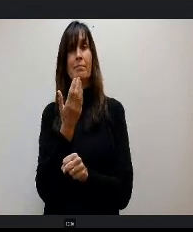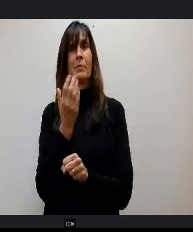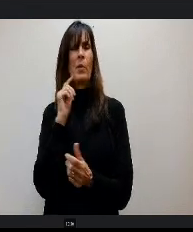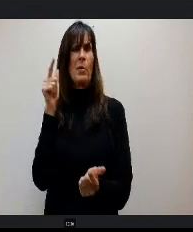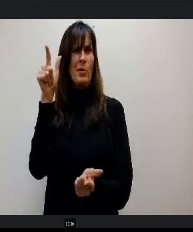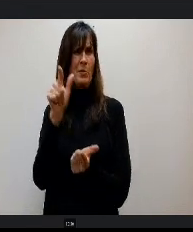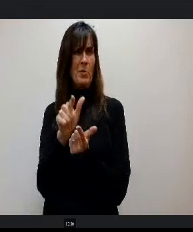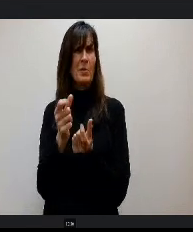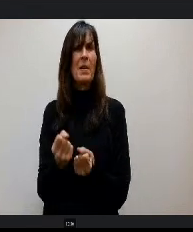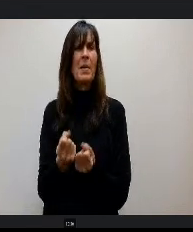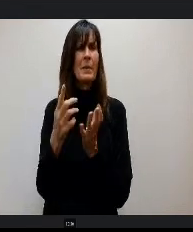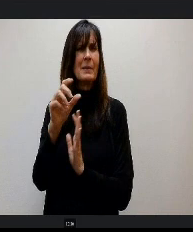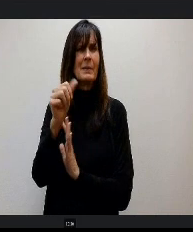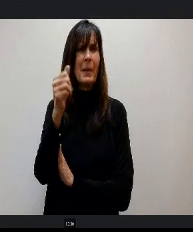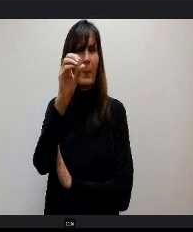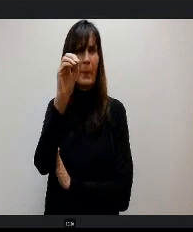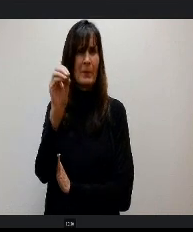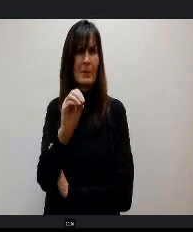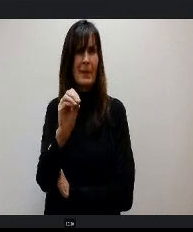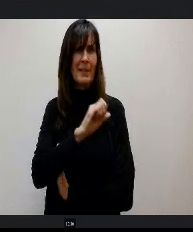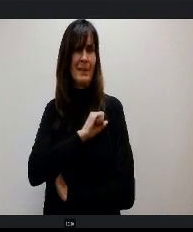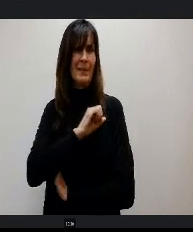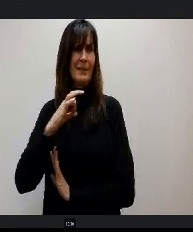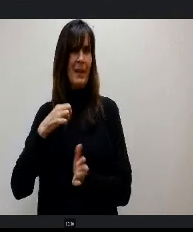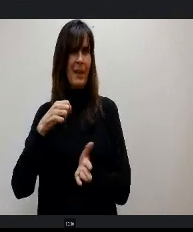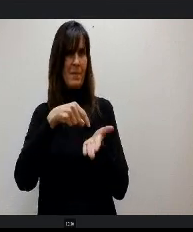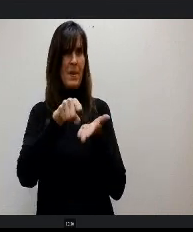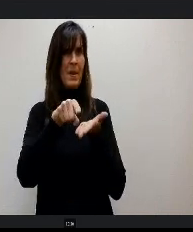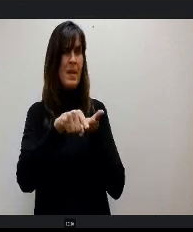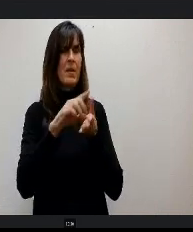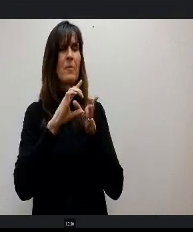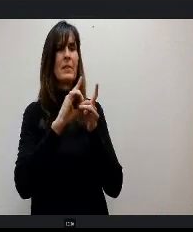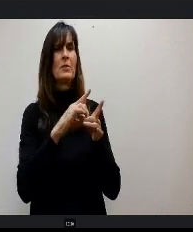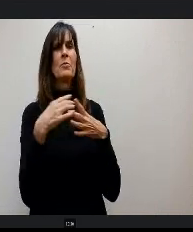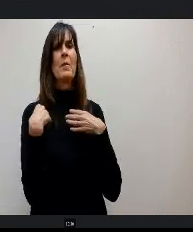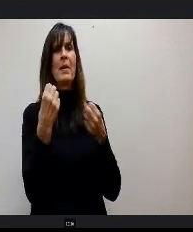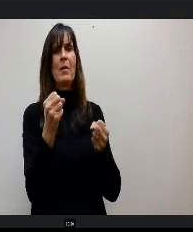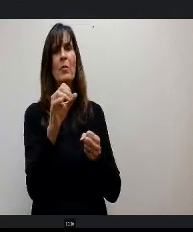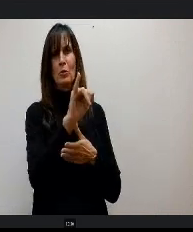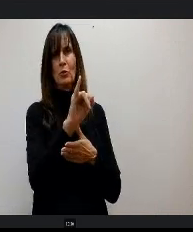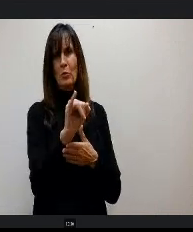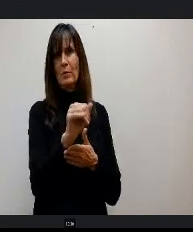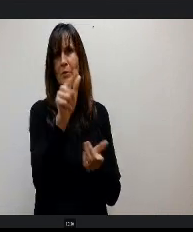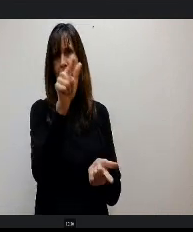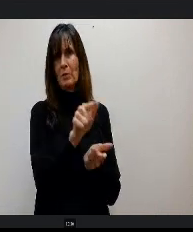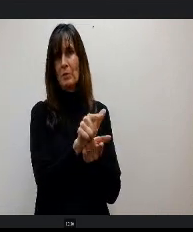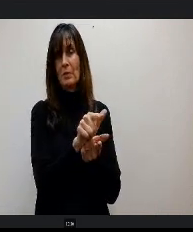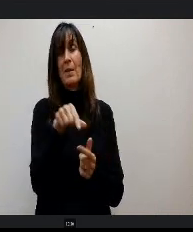the premiums that our staff members have to pay for their health insurance. Well, this year our rates with